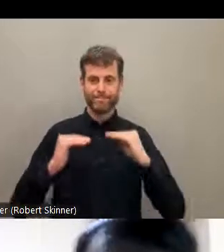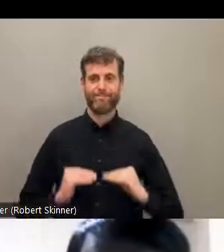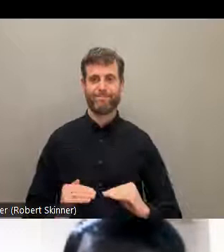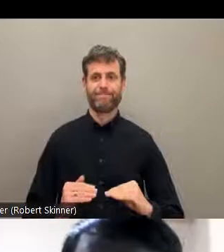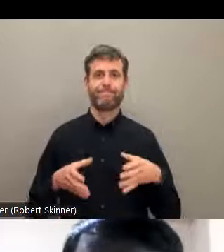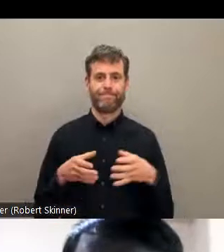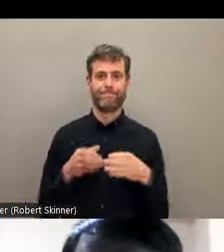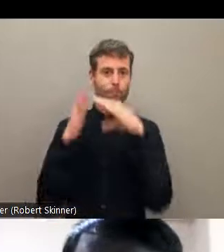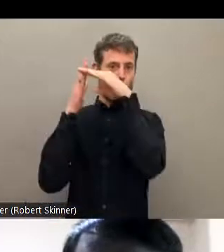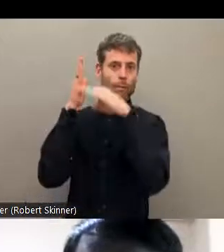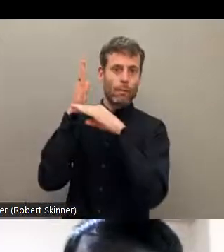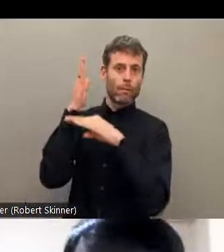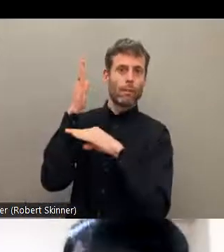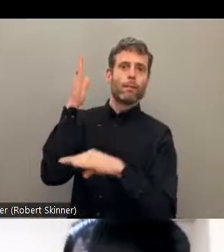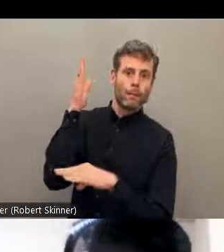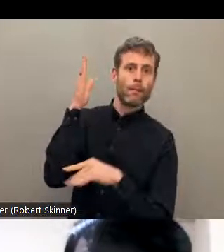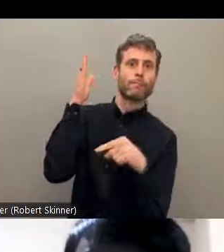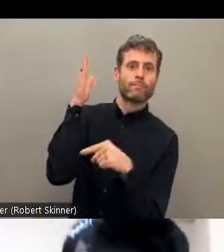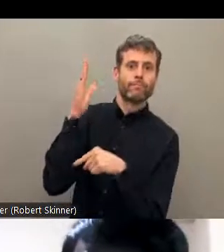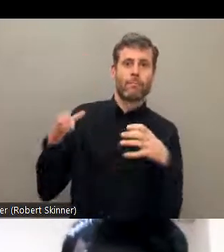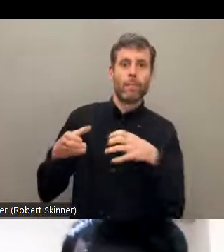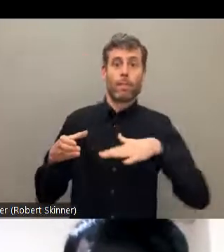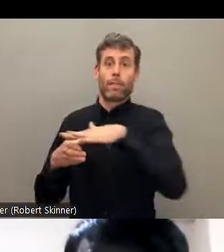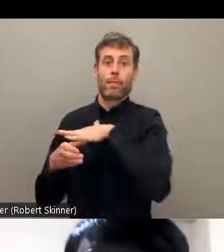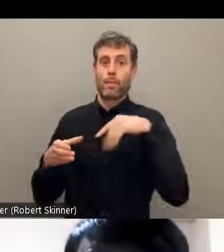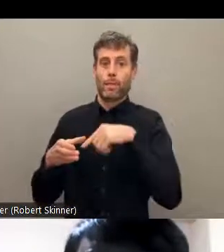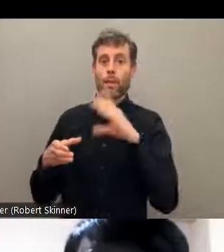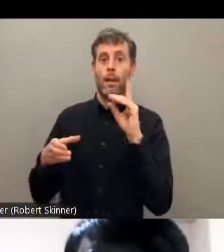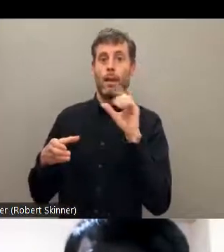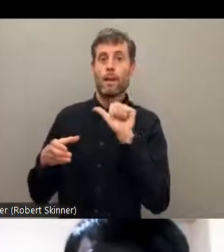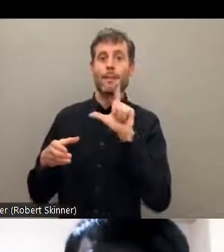Nepal Dalit, Silpi and neech jati.